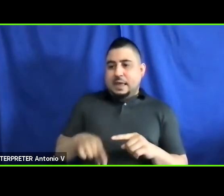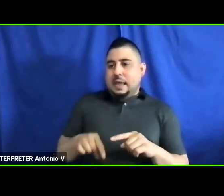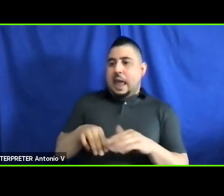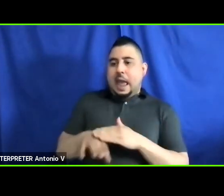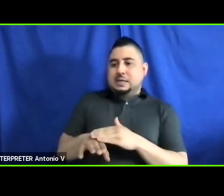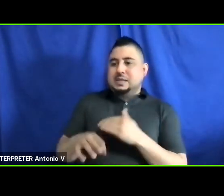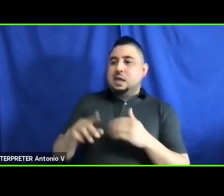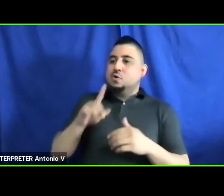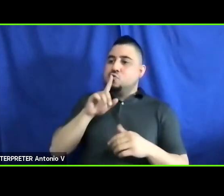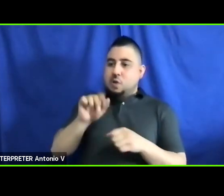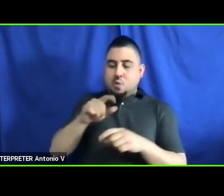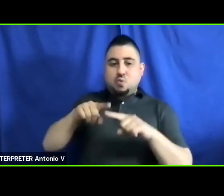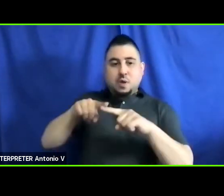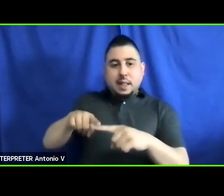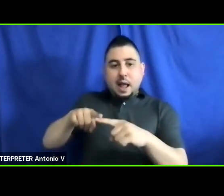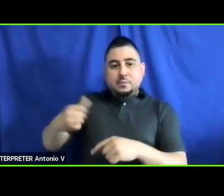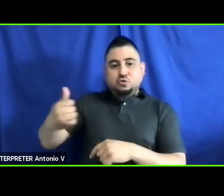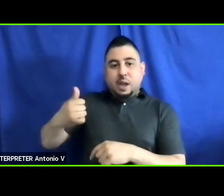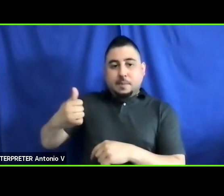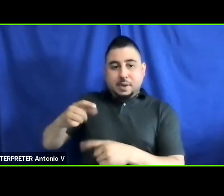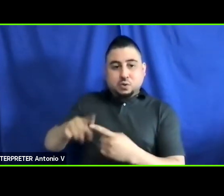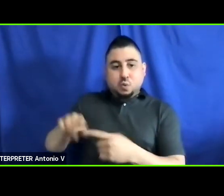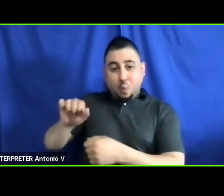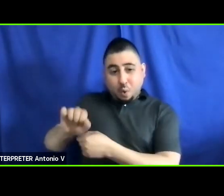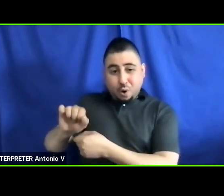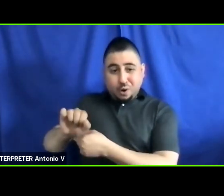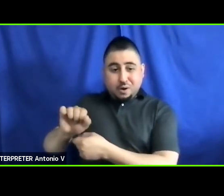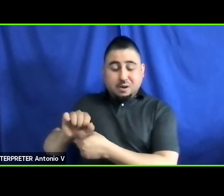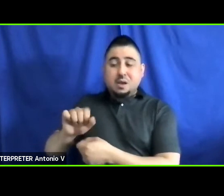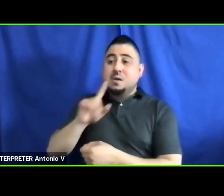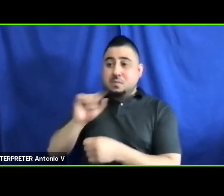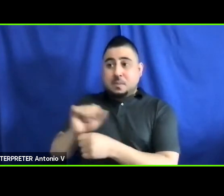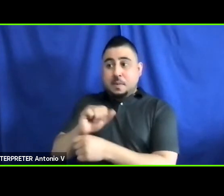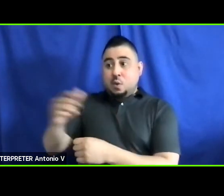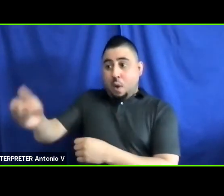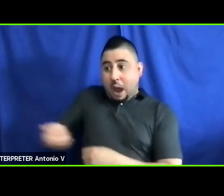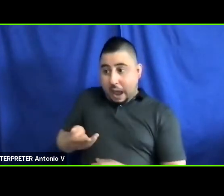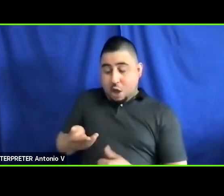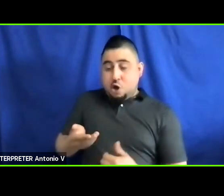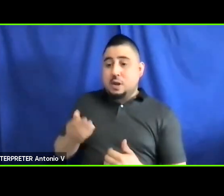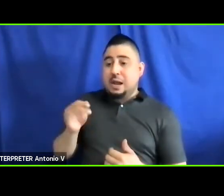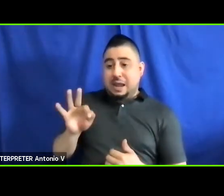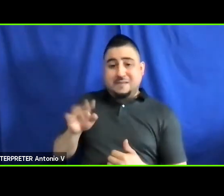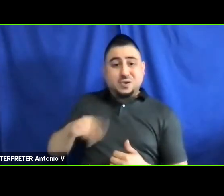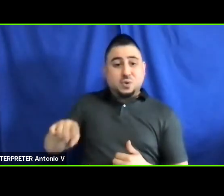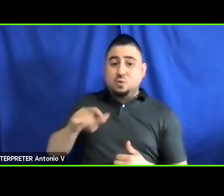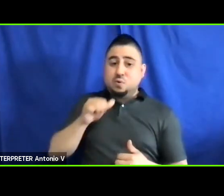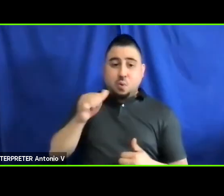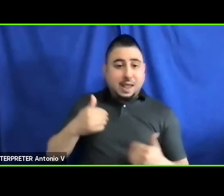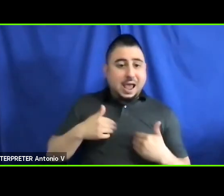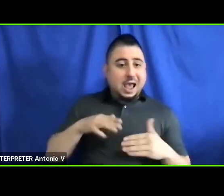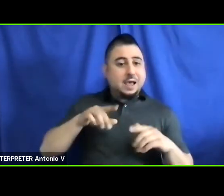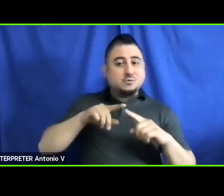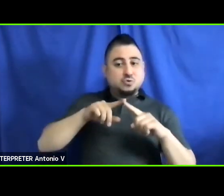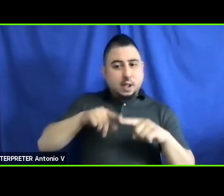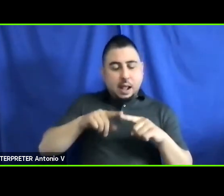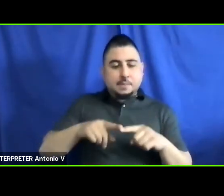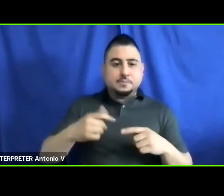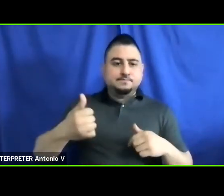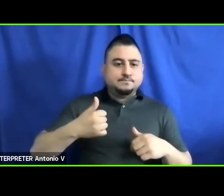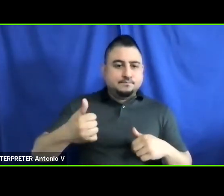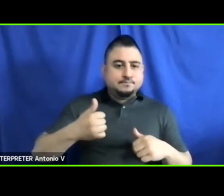to work. Even if you get the job, if you don’t have reliable transportation, you are not